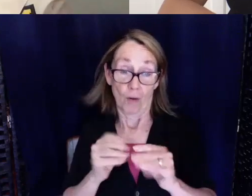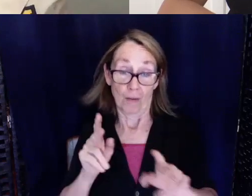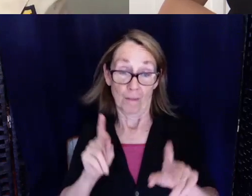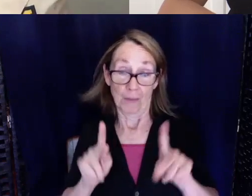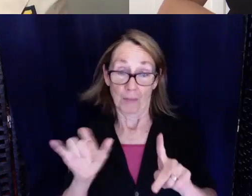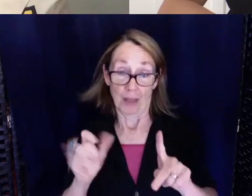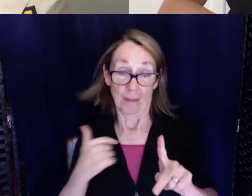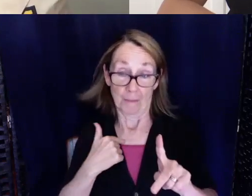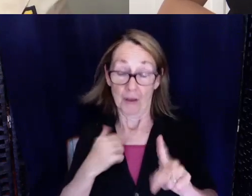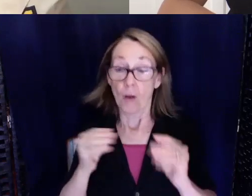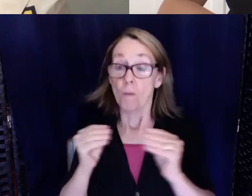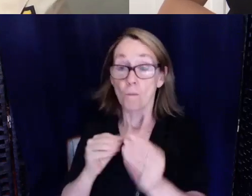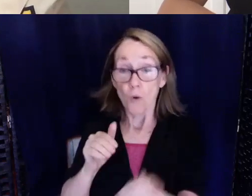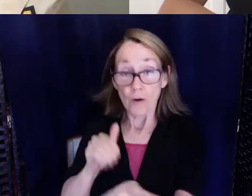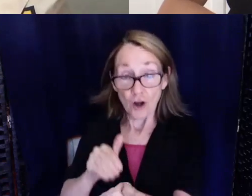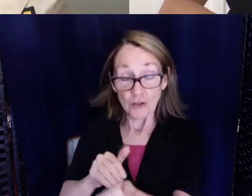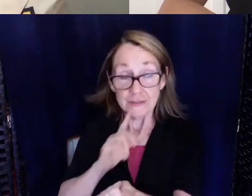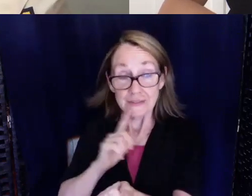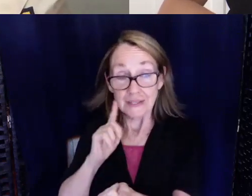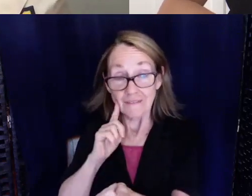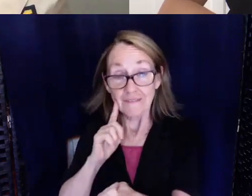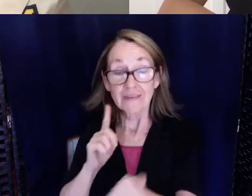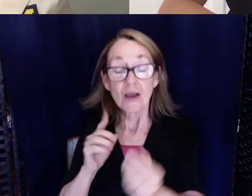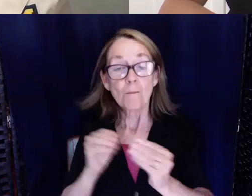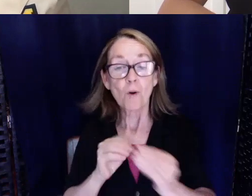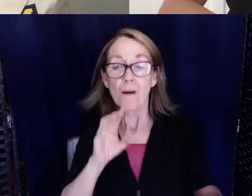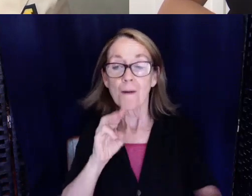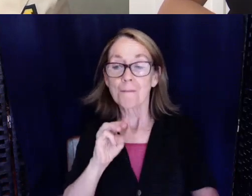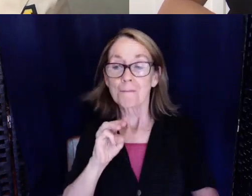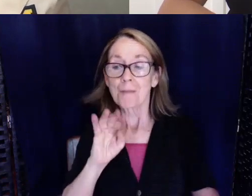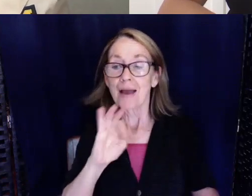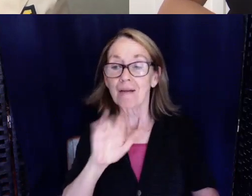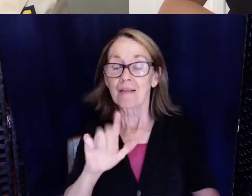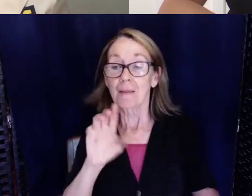we need more Michael McKees because